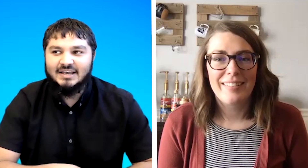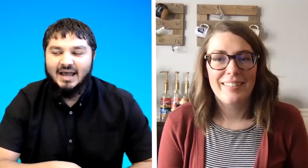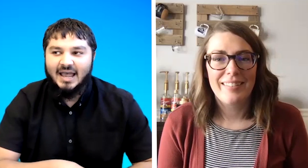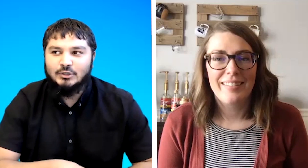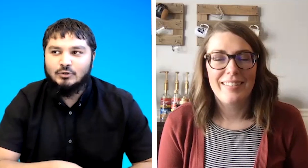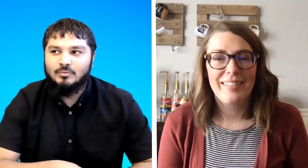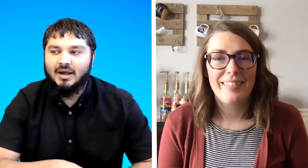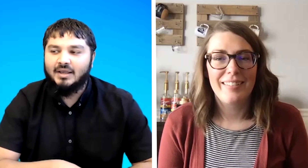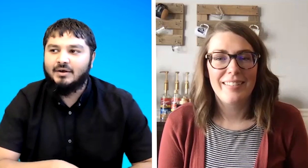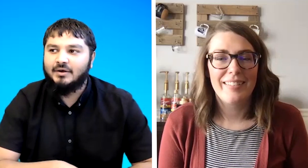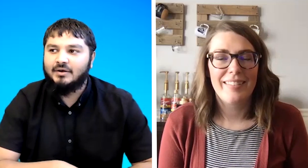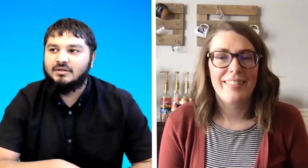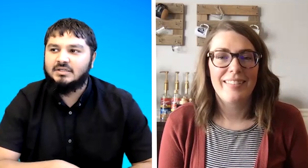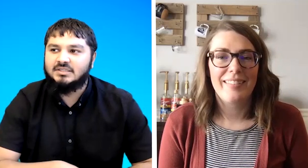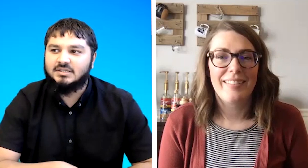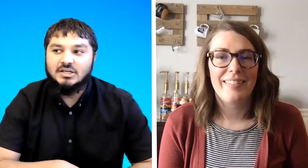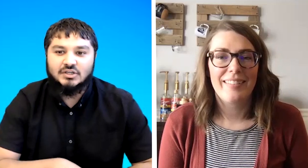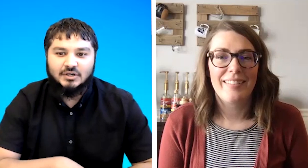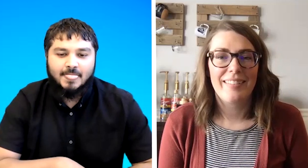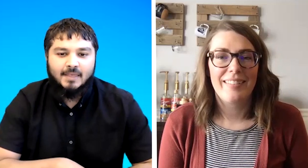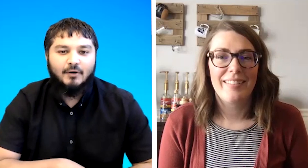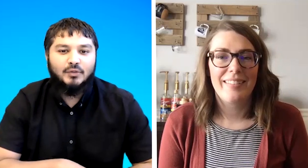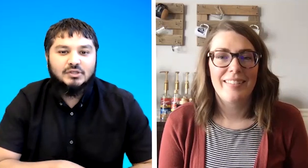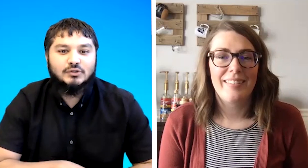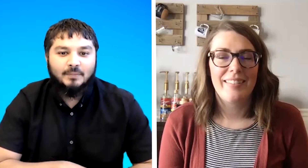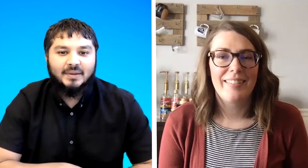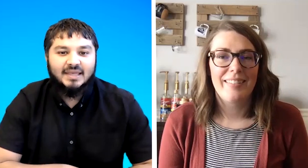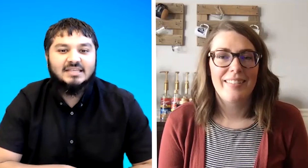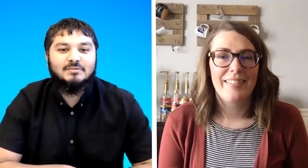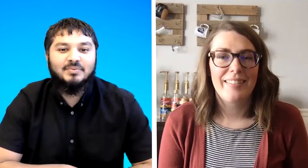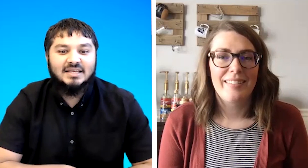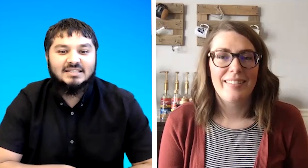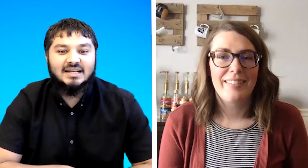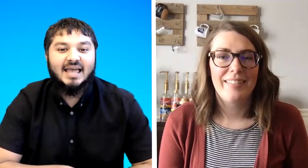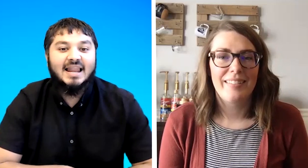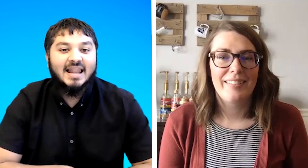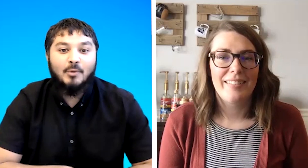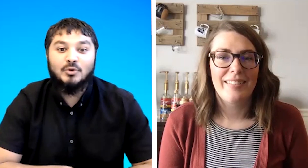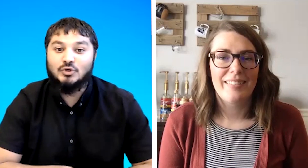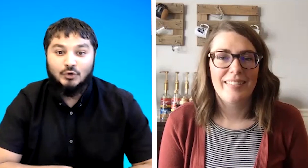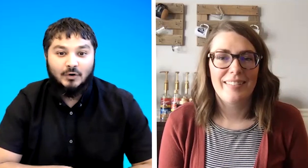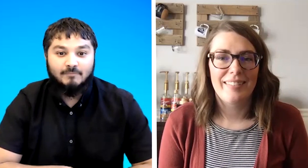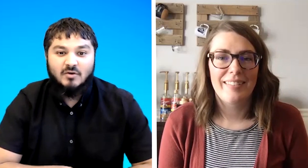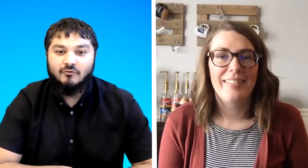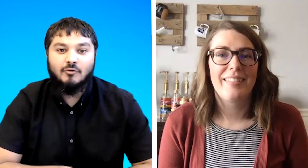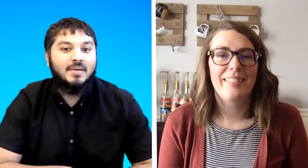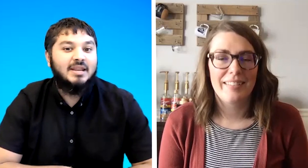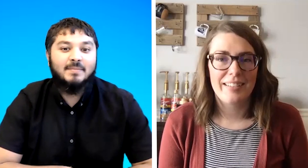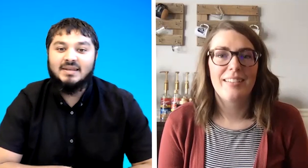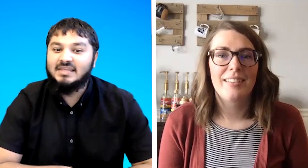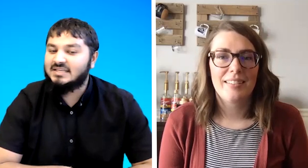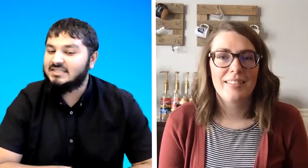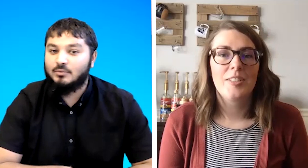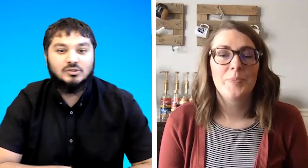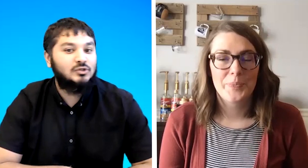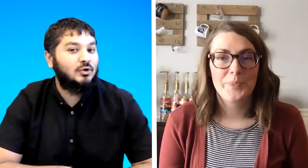i had to do my dissertation on this topic is bsn a language or not for many many years it was not